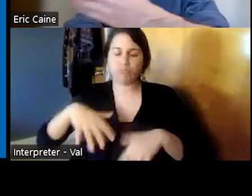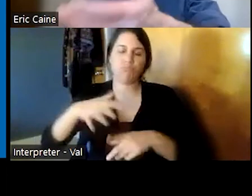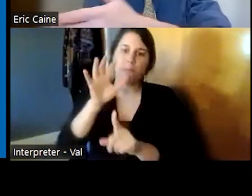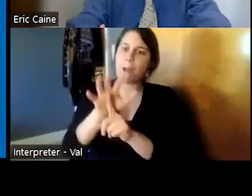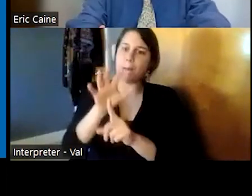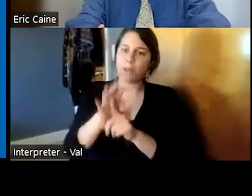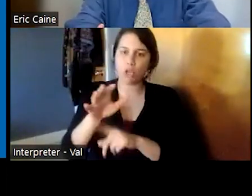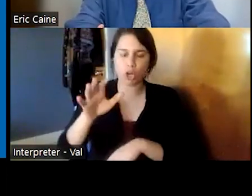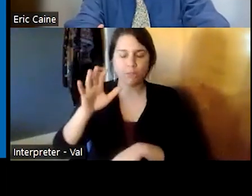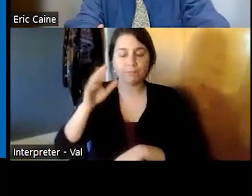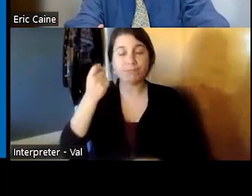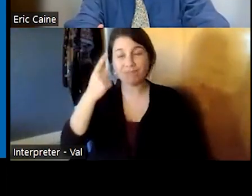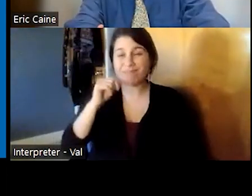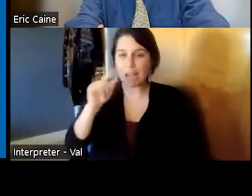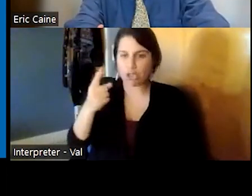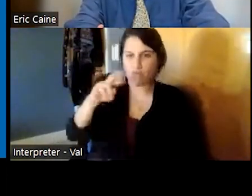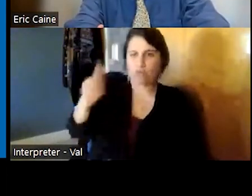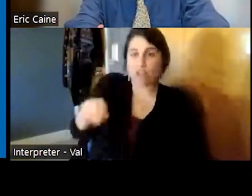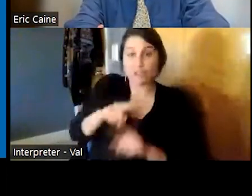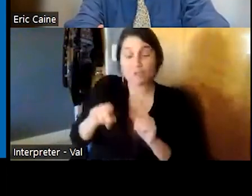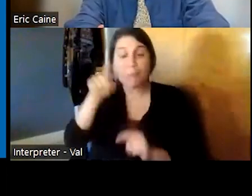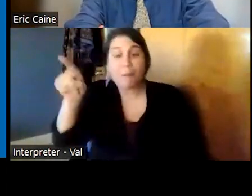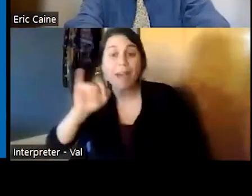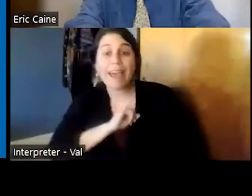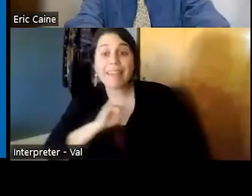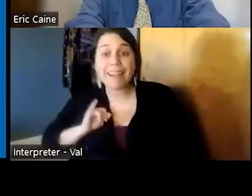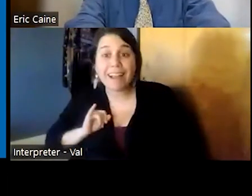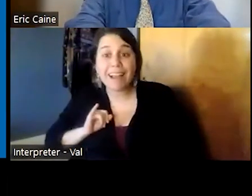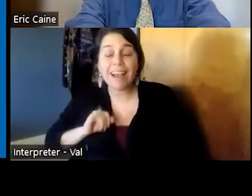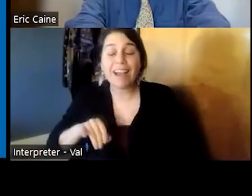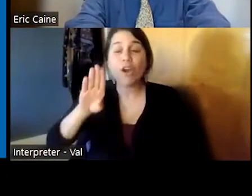but even 90 miles away in ithaca new york where yuri bronfman brenner was using systems theory